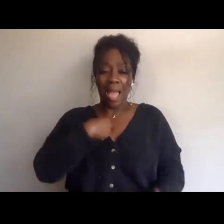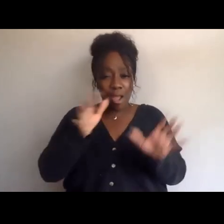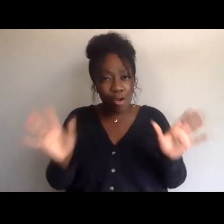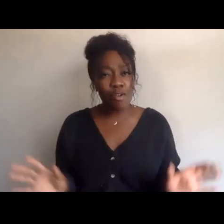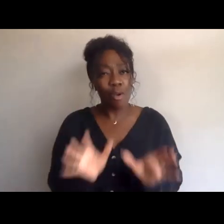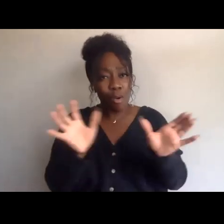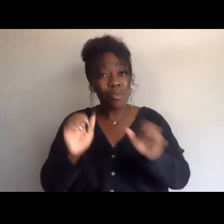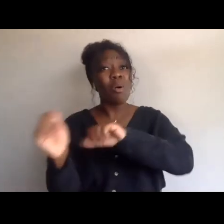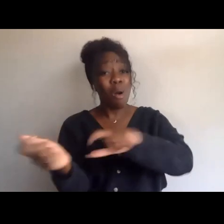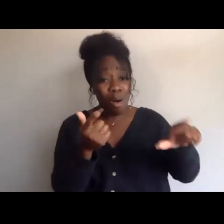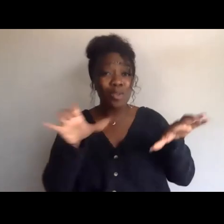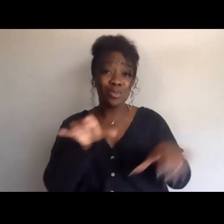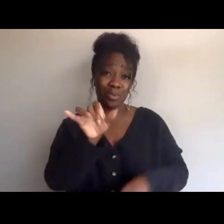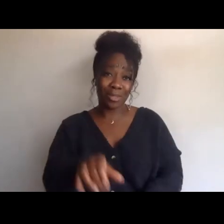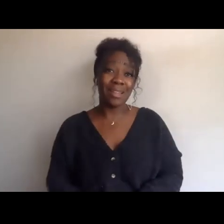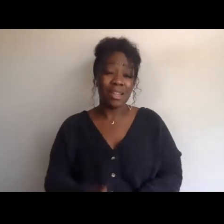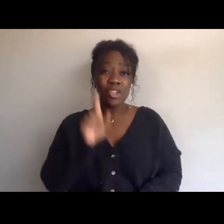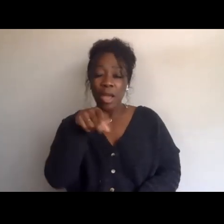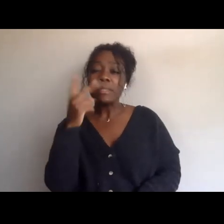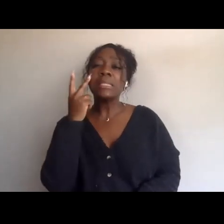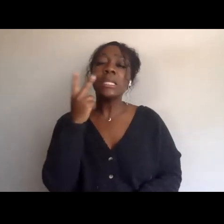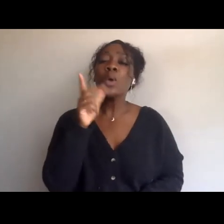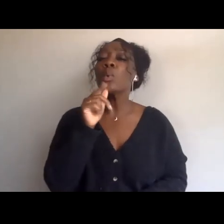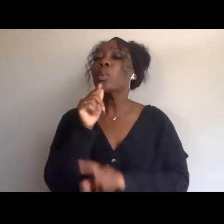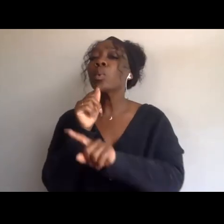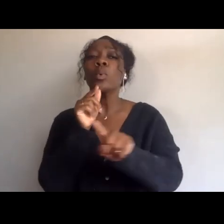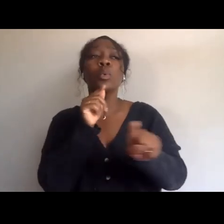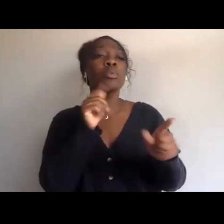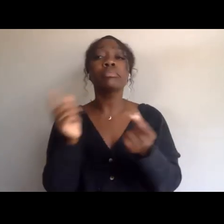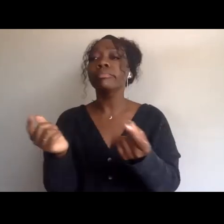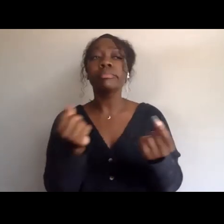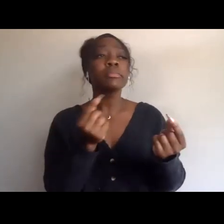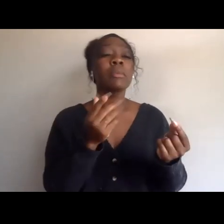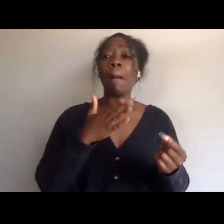to do is to figure out who our people are, get with our people,